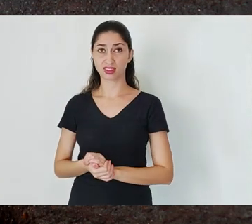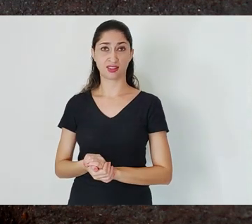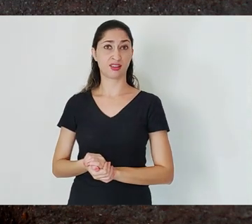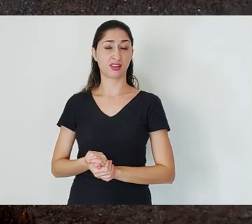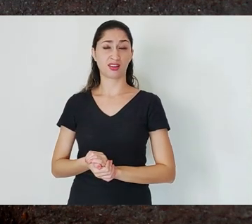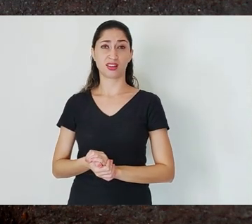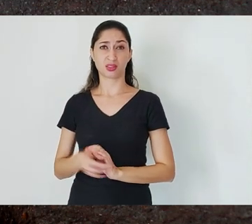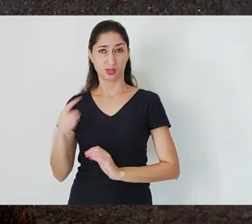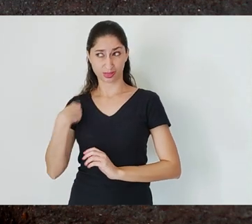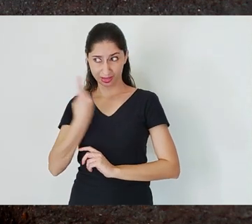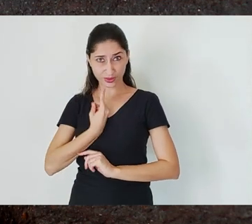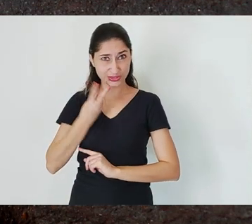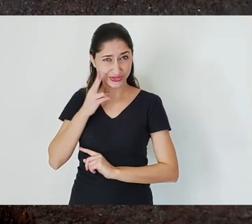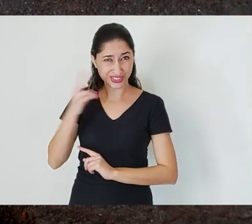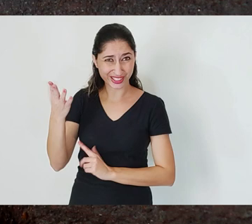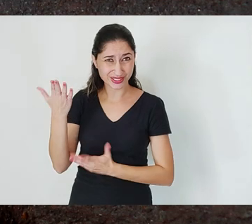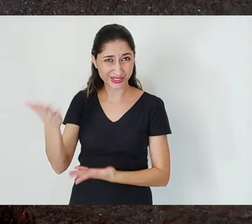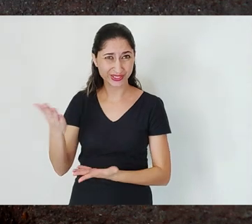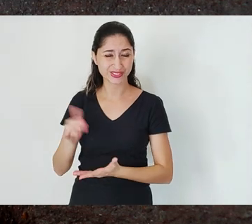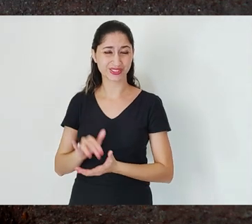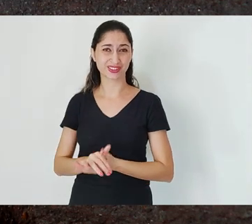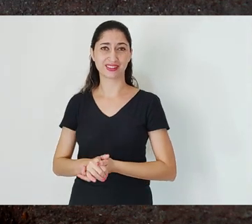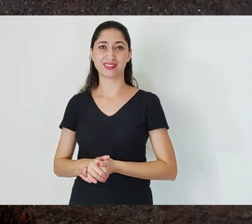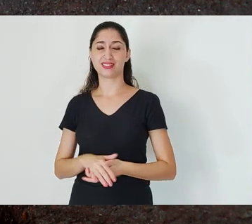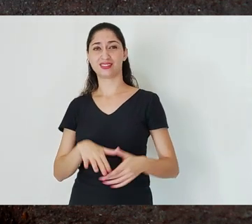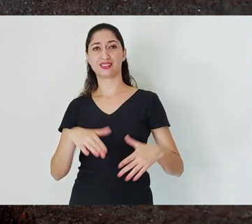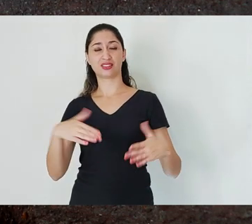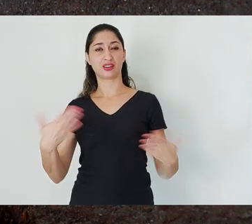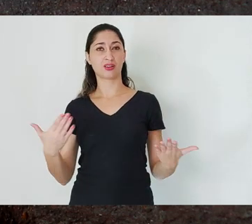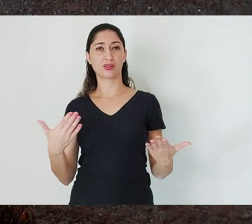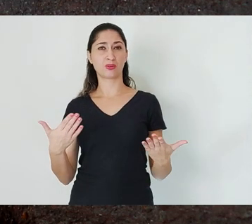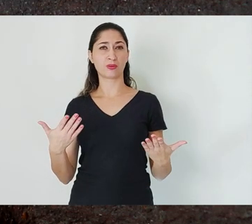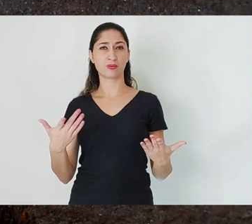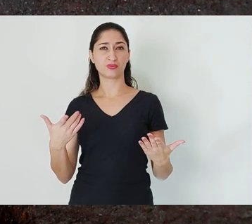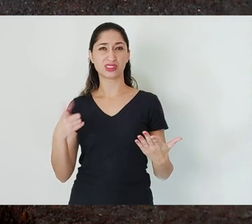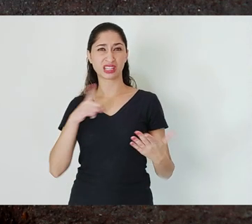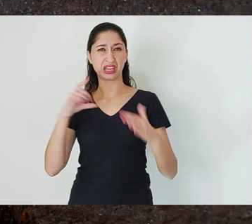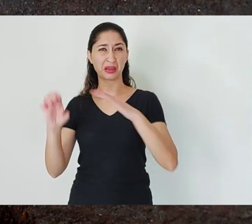permits for projects that also ignore this